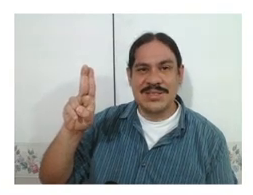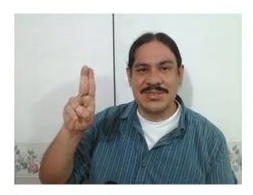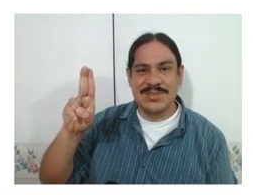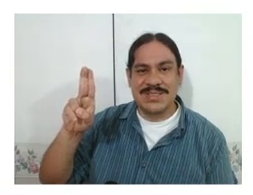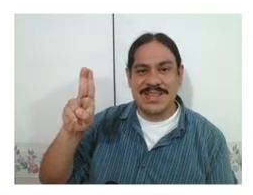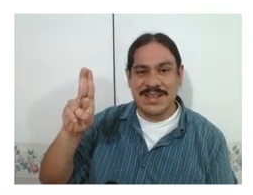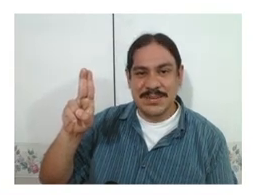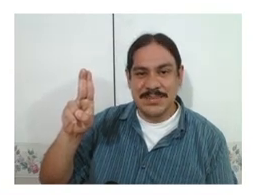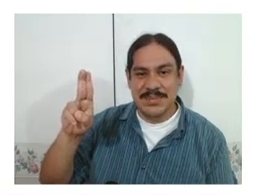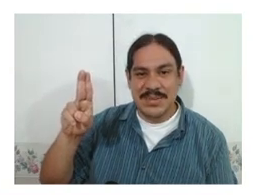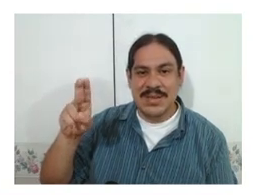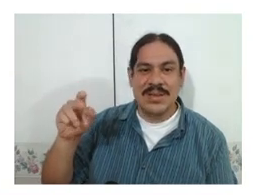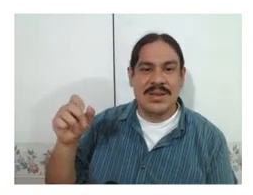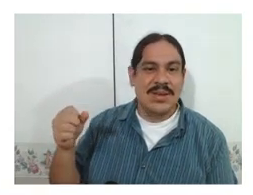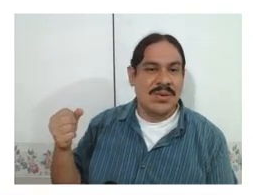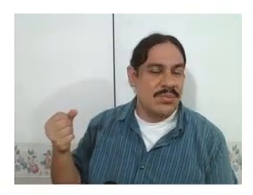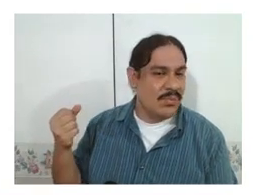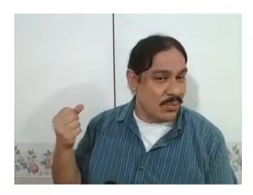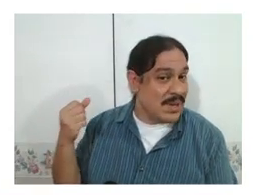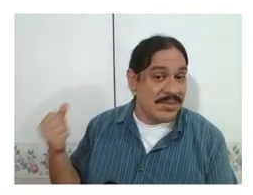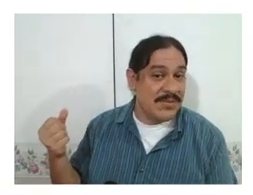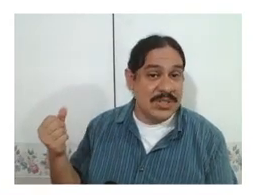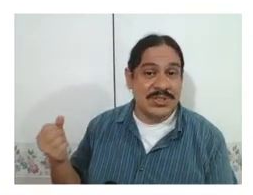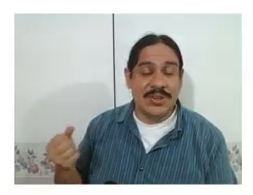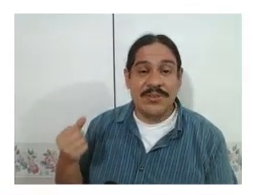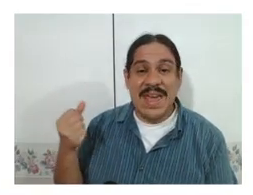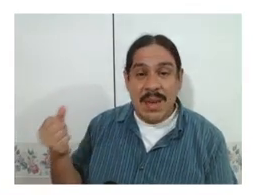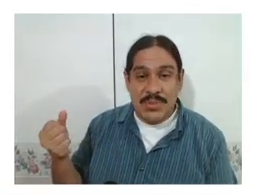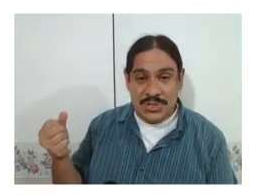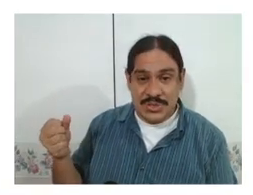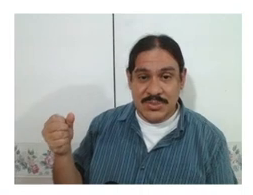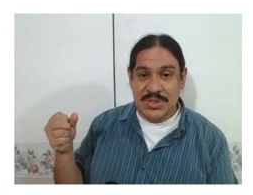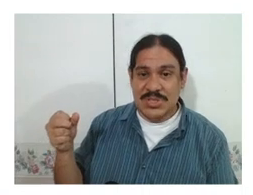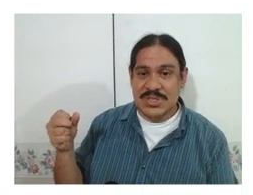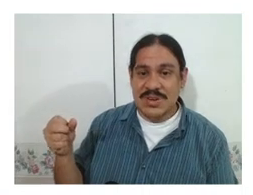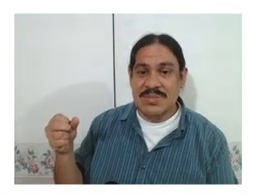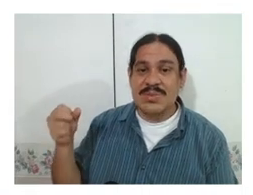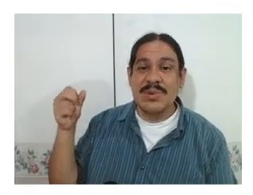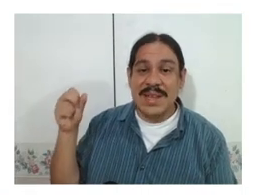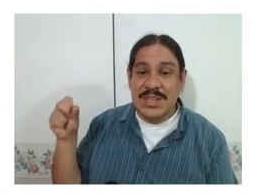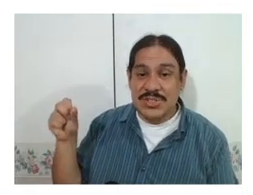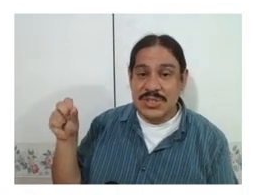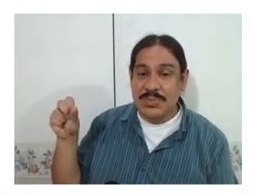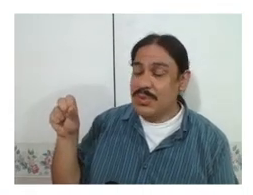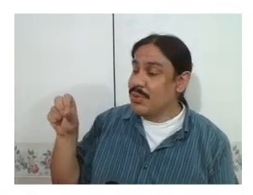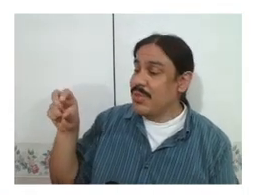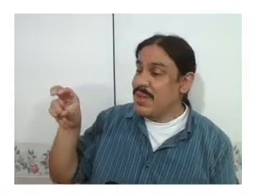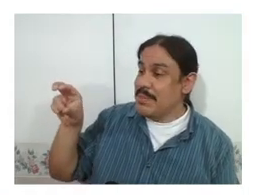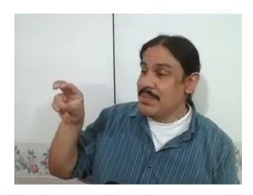during the sign. we have the feature of aperture which describes the